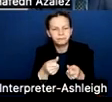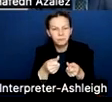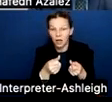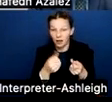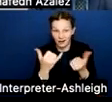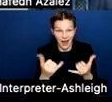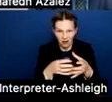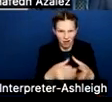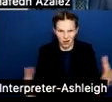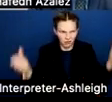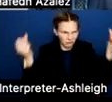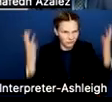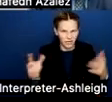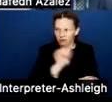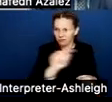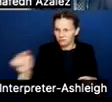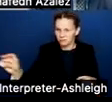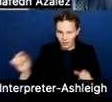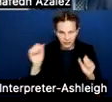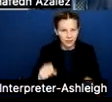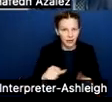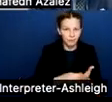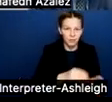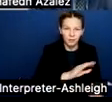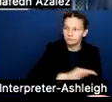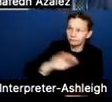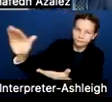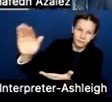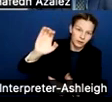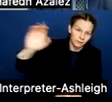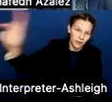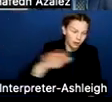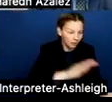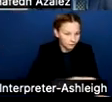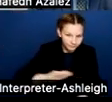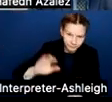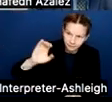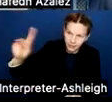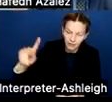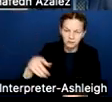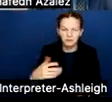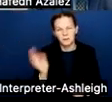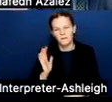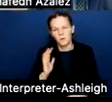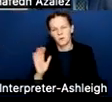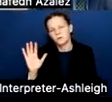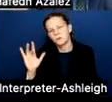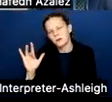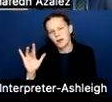who are recapture district who are sending money back to the state, and used to be where about 25 or $30 million were sent back to the state,